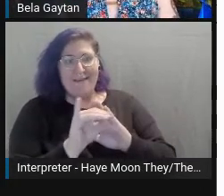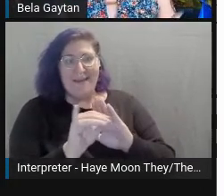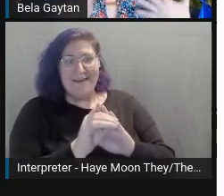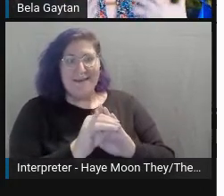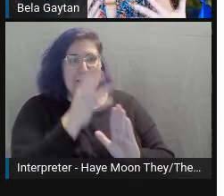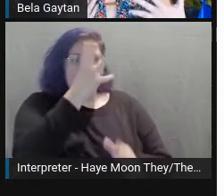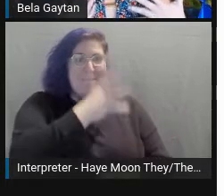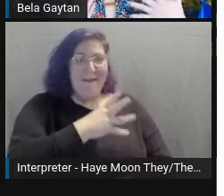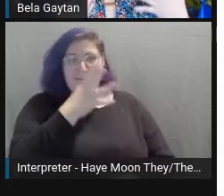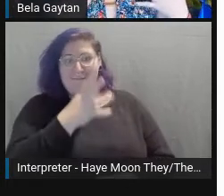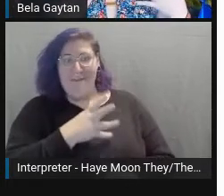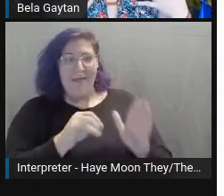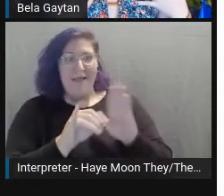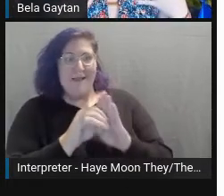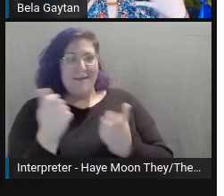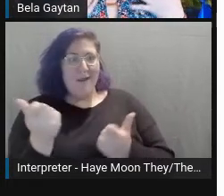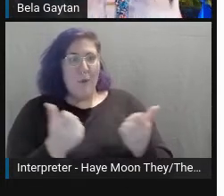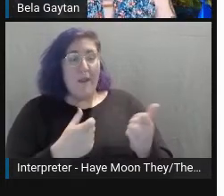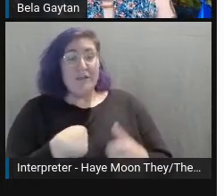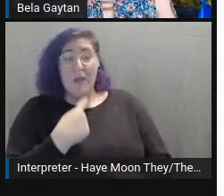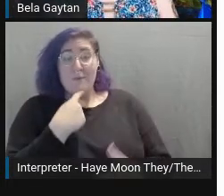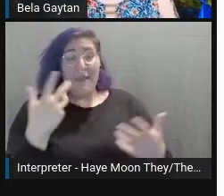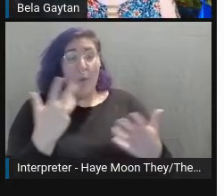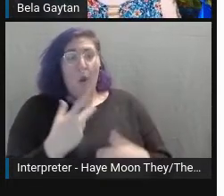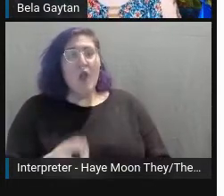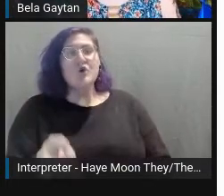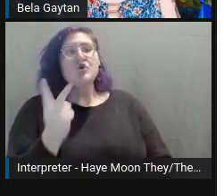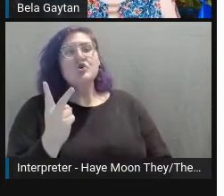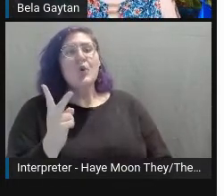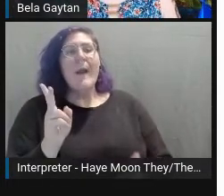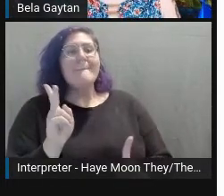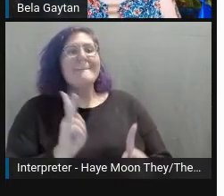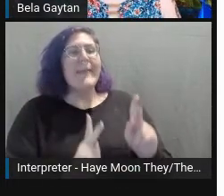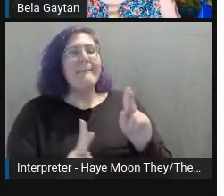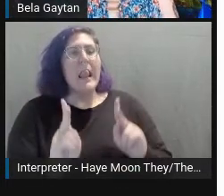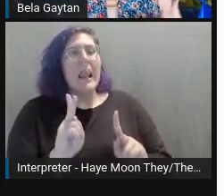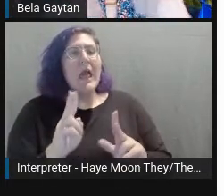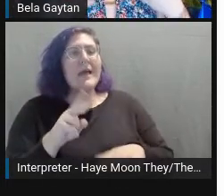I would just say there are two people standing in an office together.